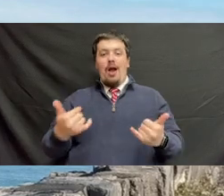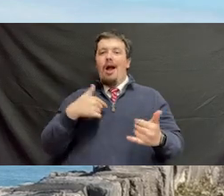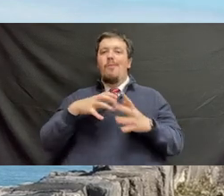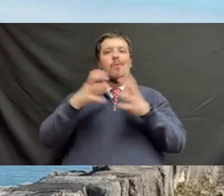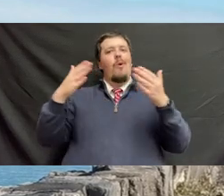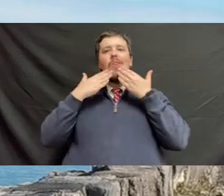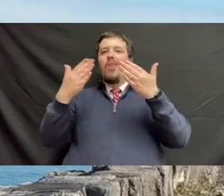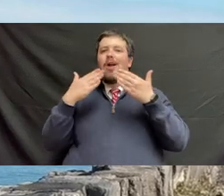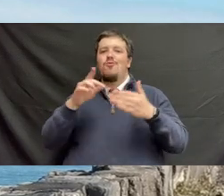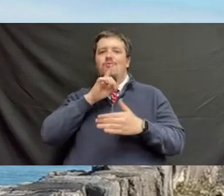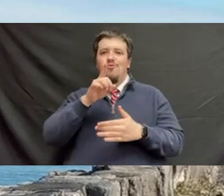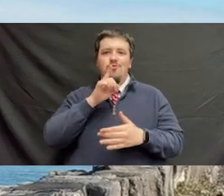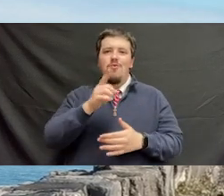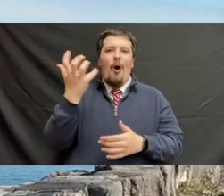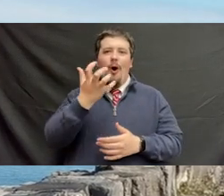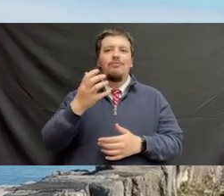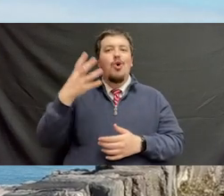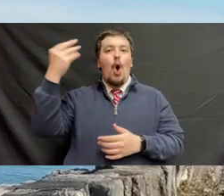I am so grateful, it truly takes a village. Go, Bucs.